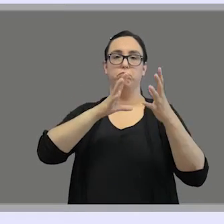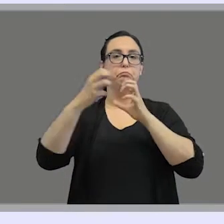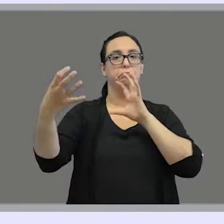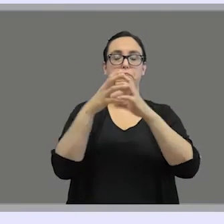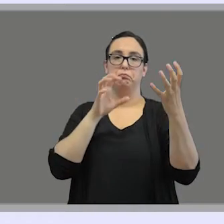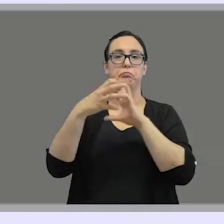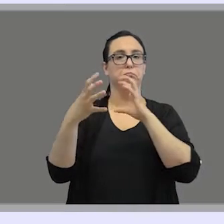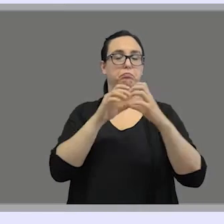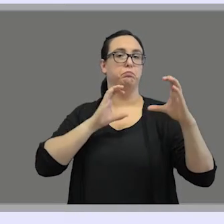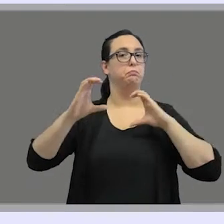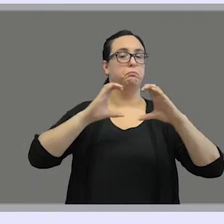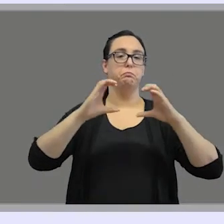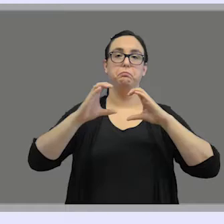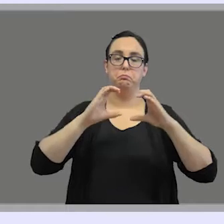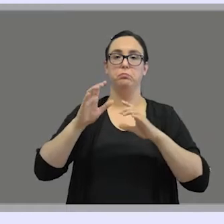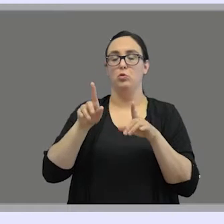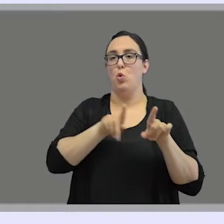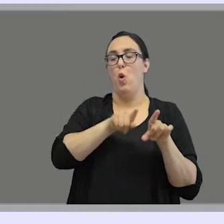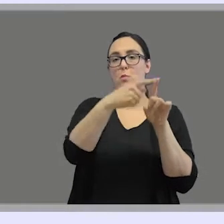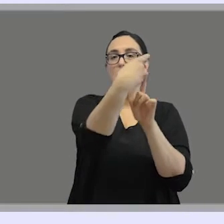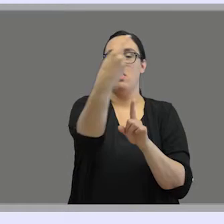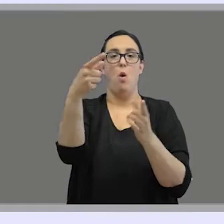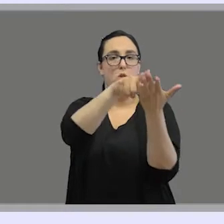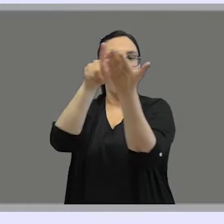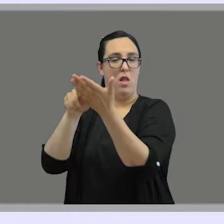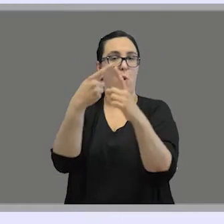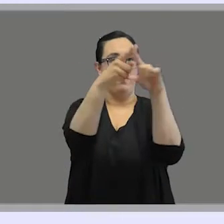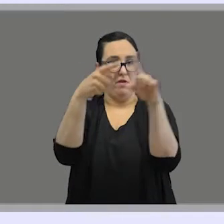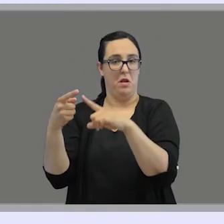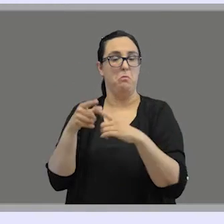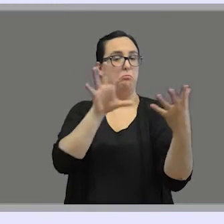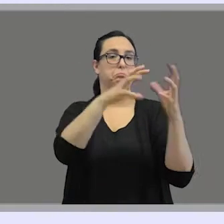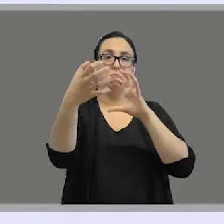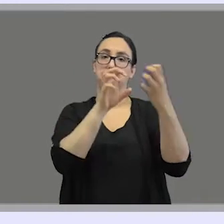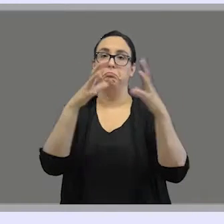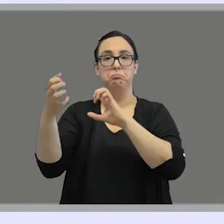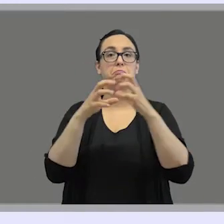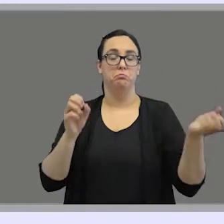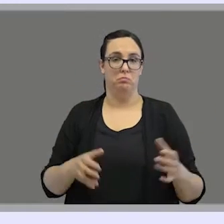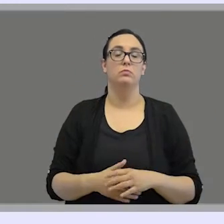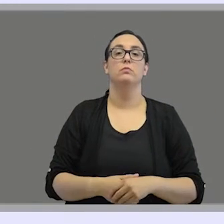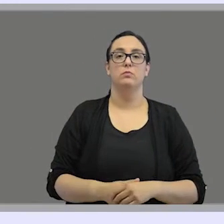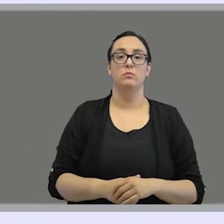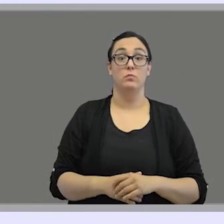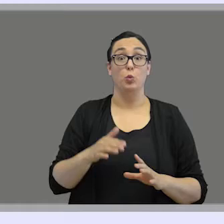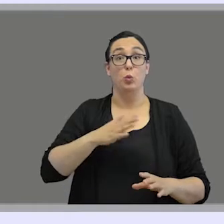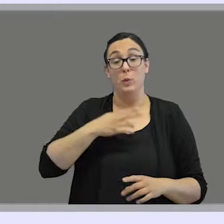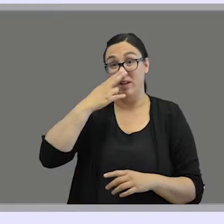that use a different national sign language. If you want to know more about this